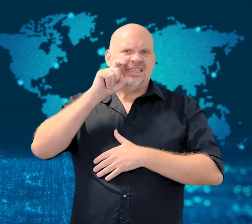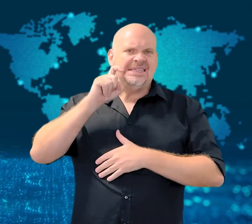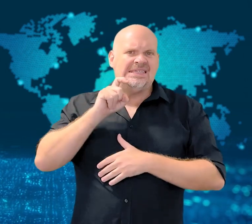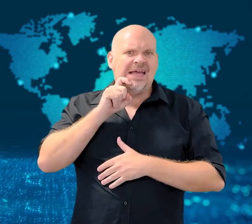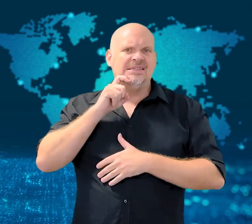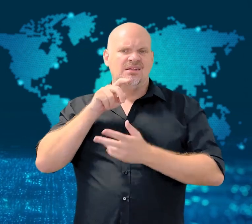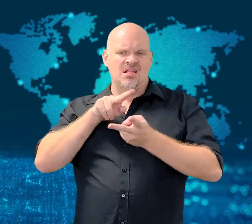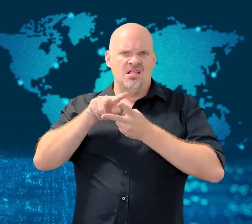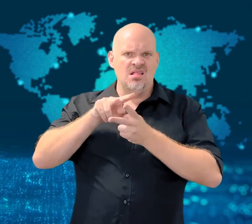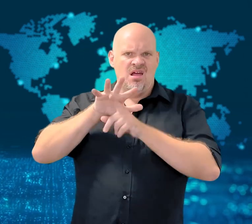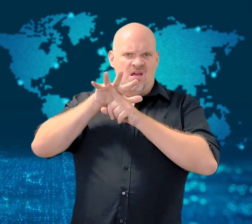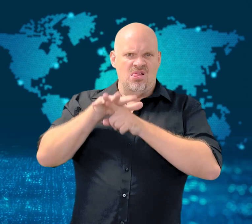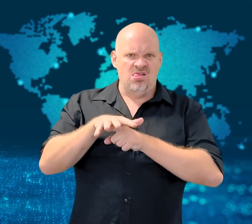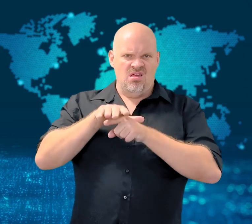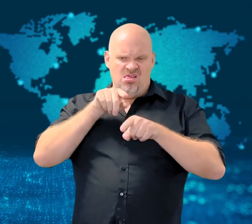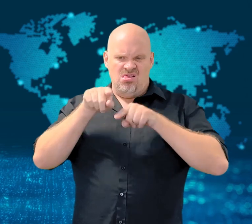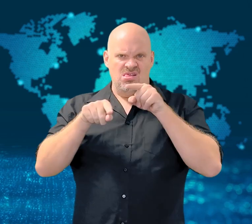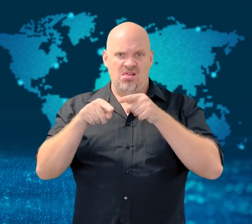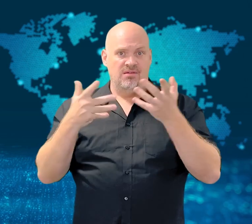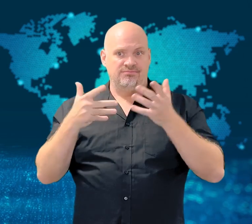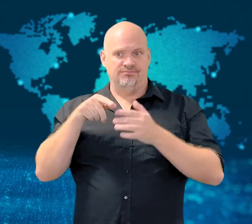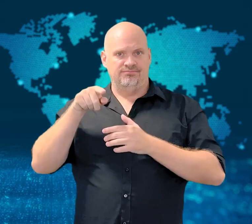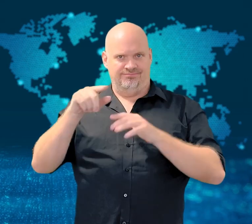at research camps in Antarctica.